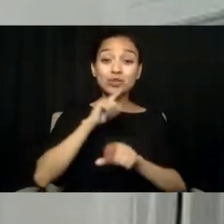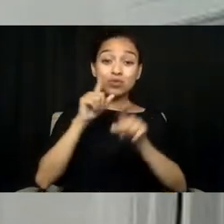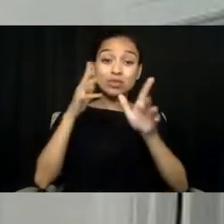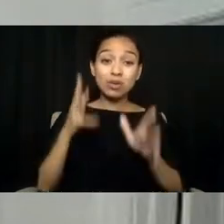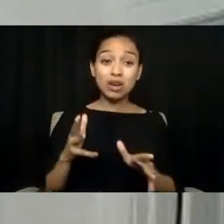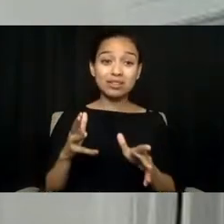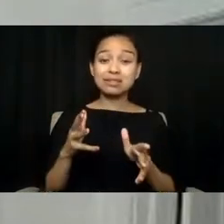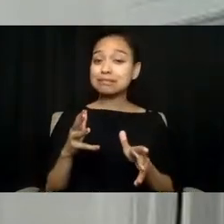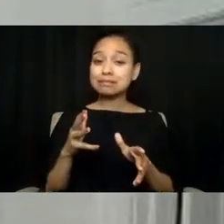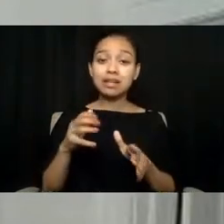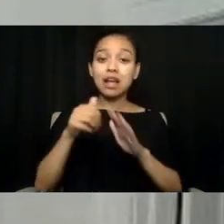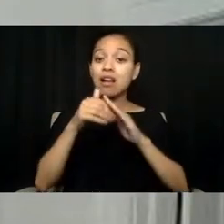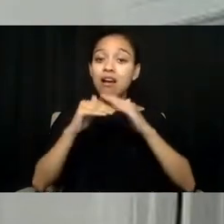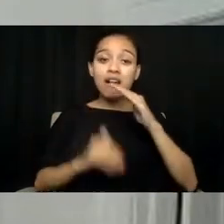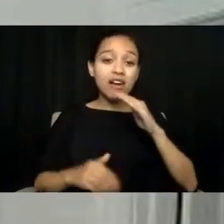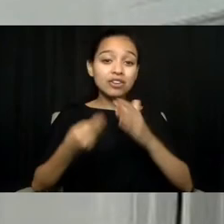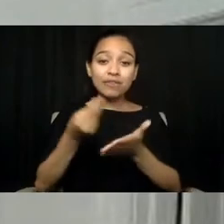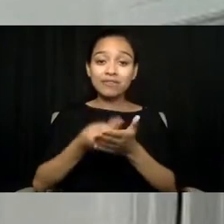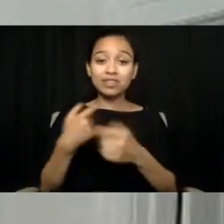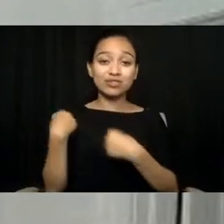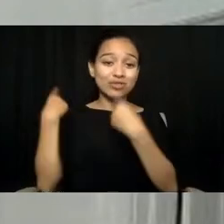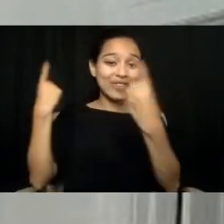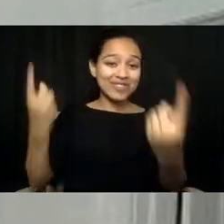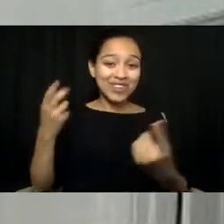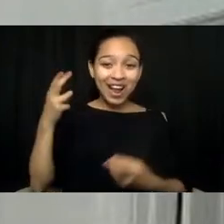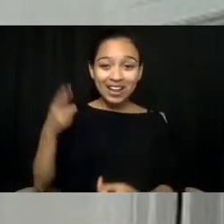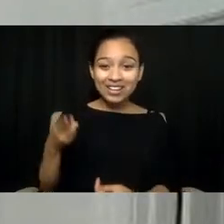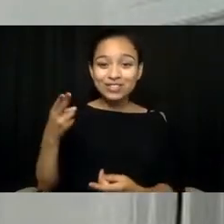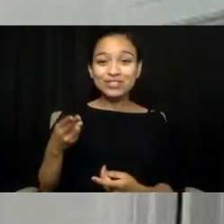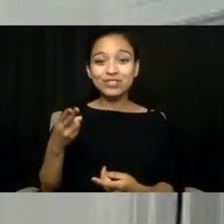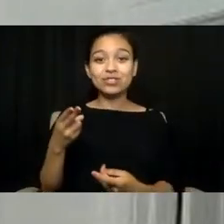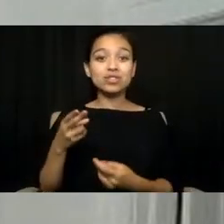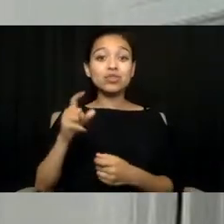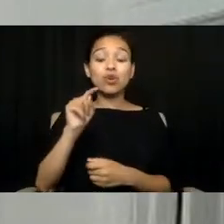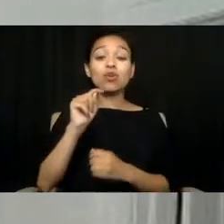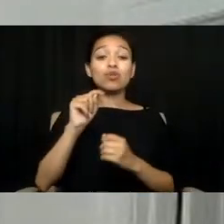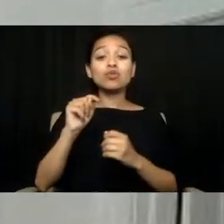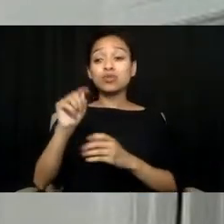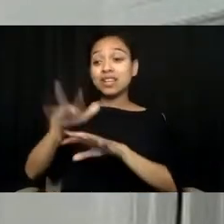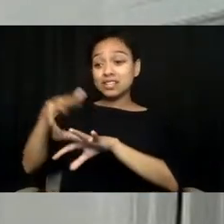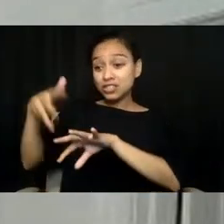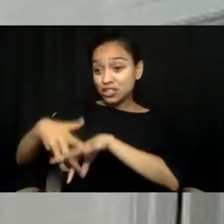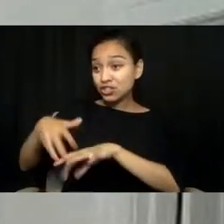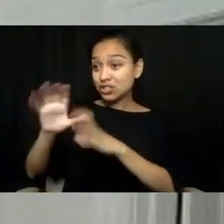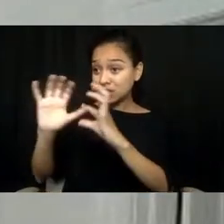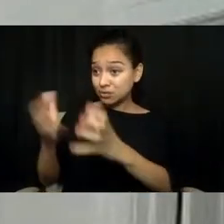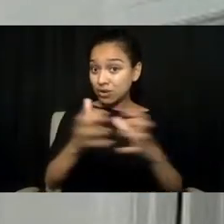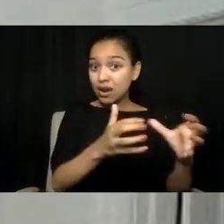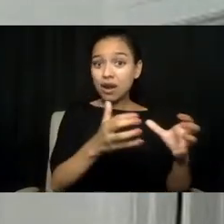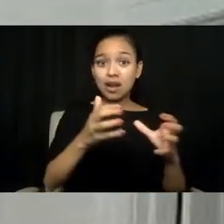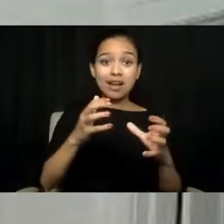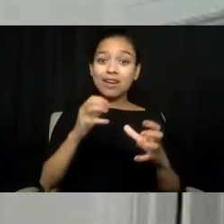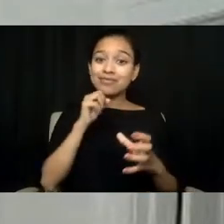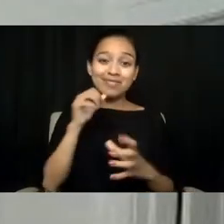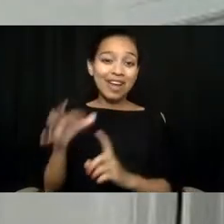So tribal populations are not unique in this, but in certain tribal communities,